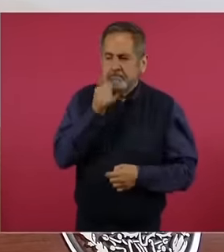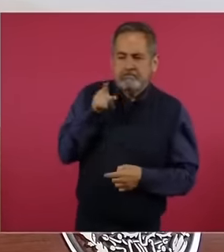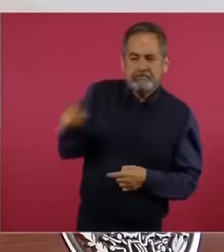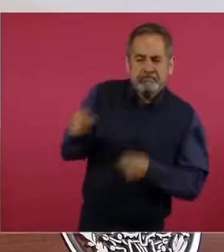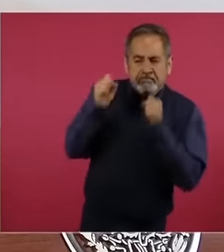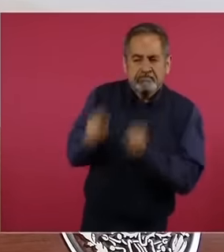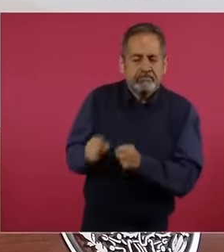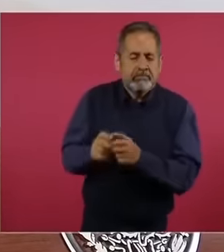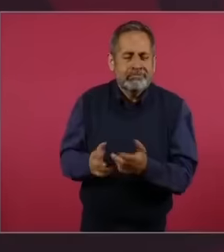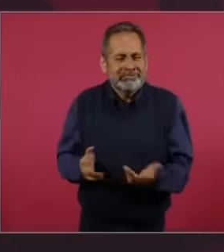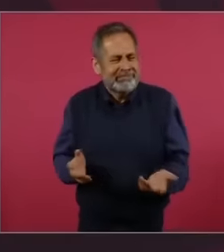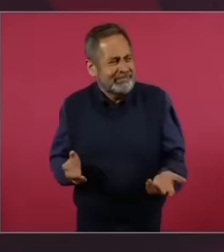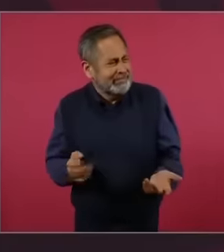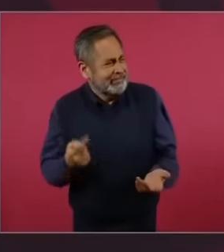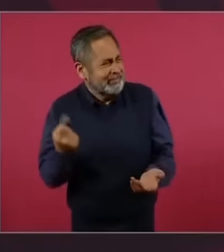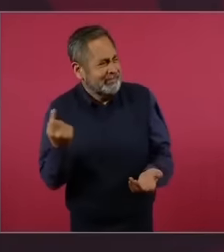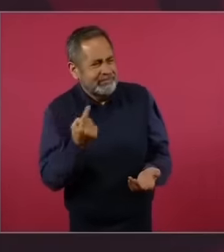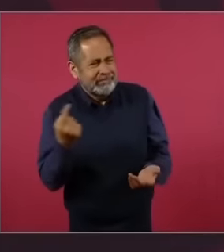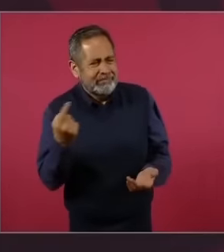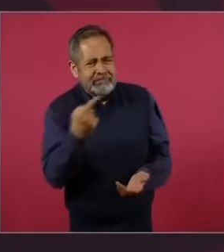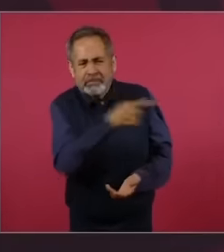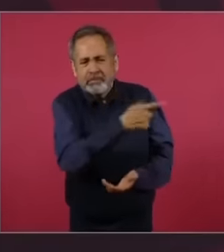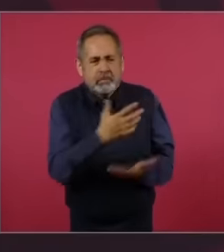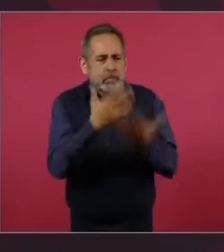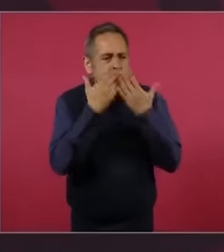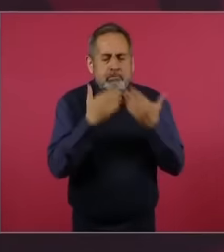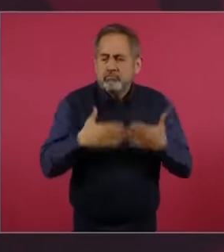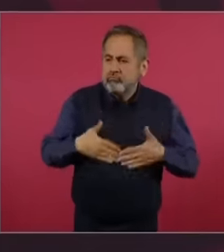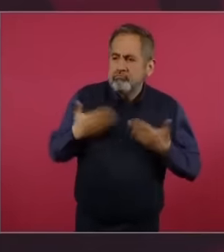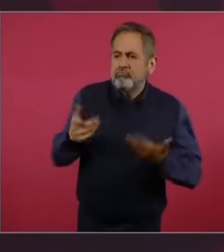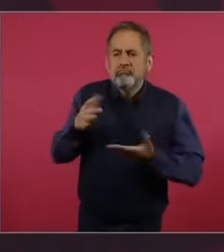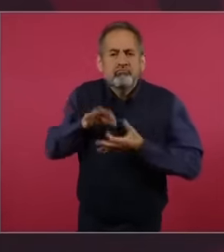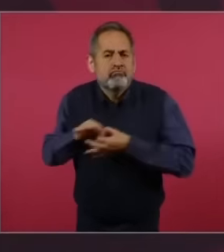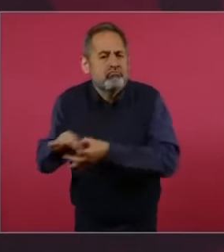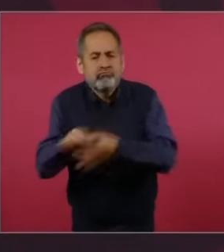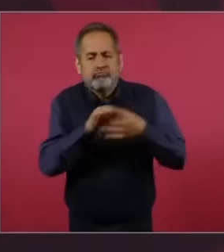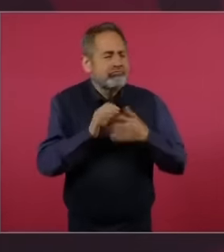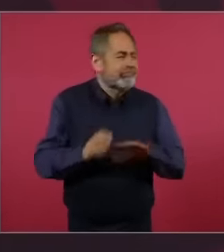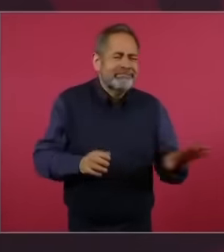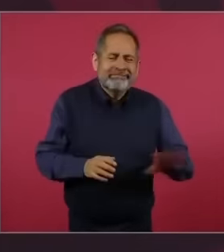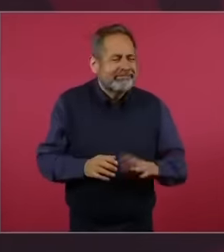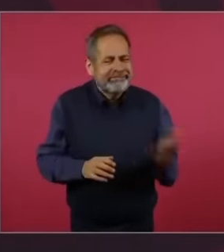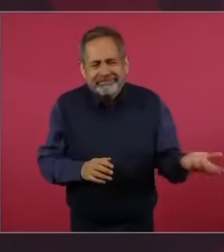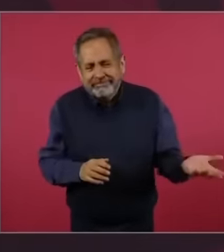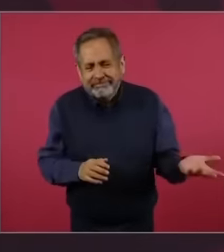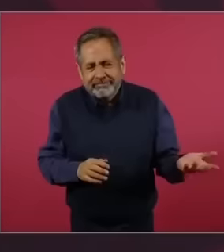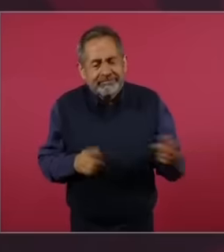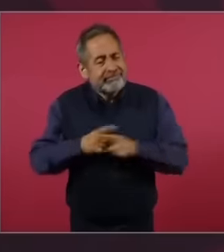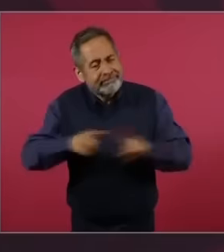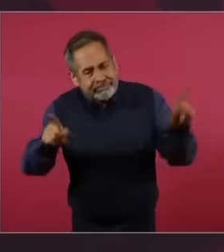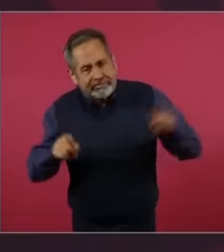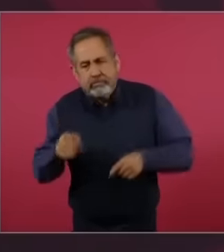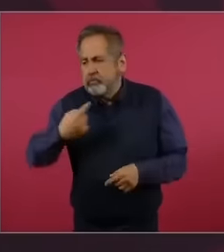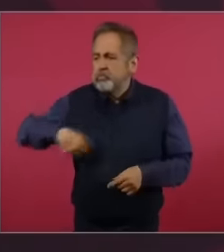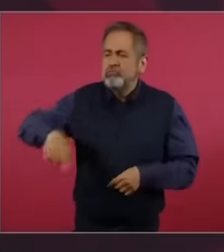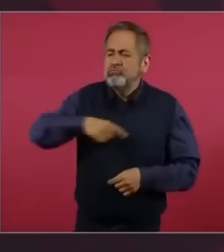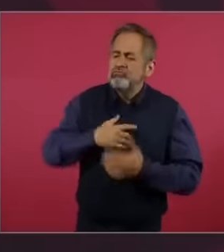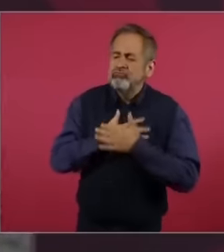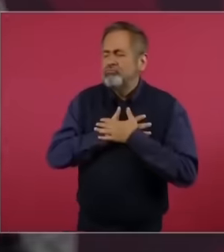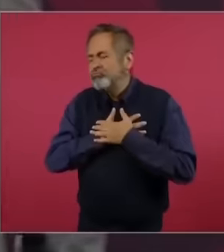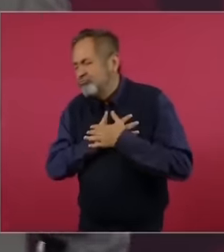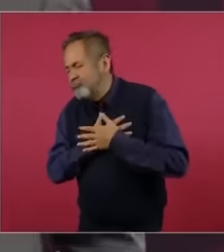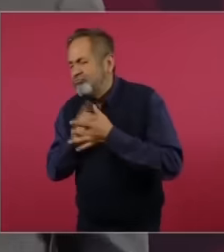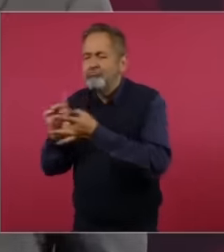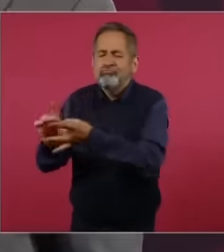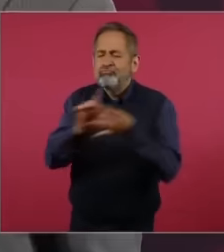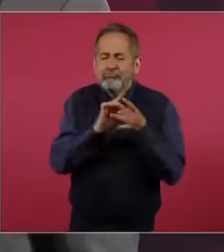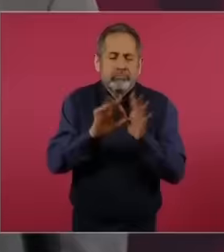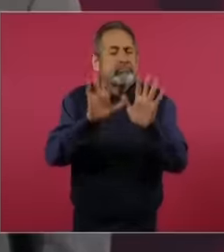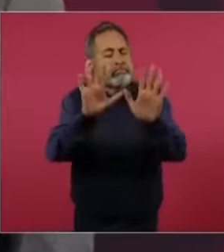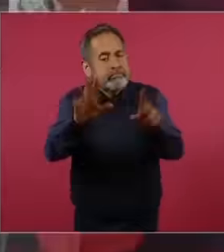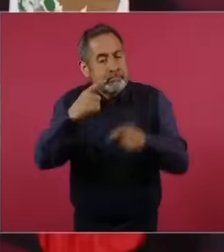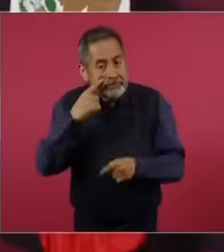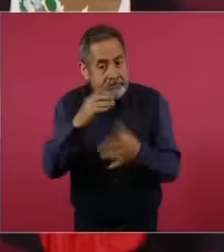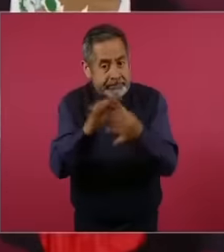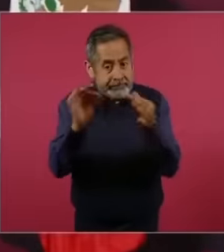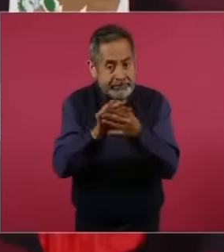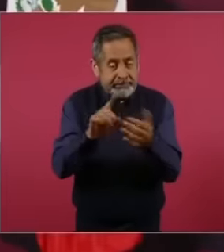then because you have to have love for your neighbor and when I talk about Fifi